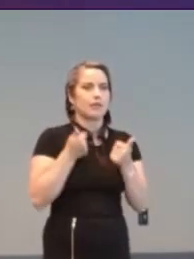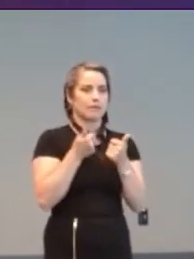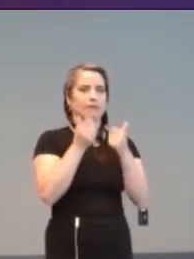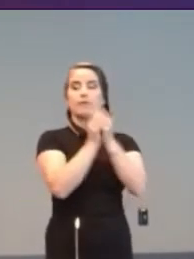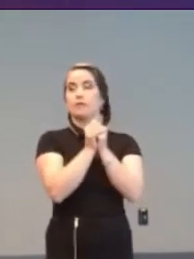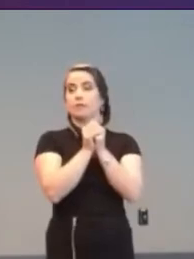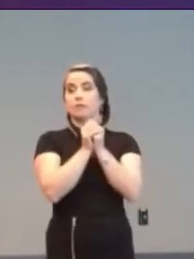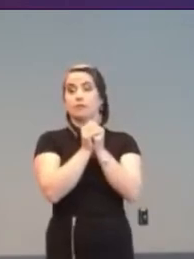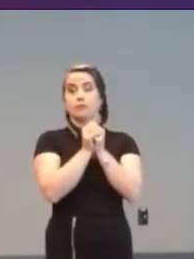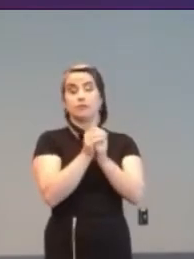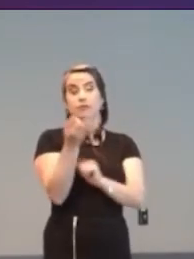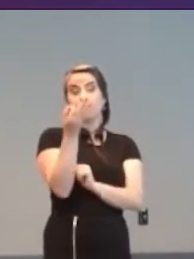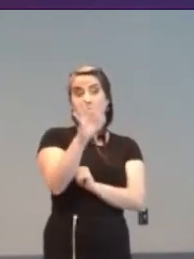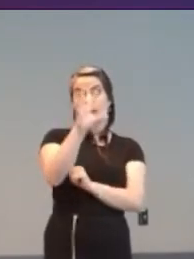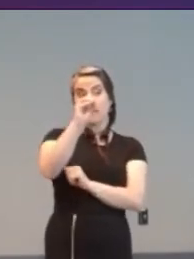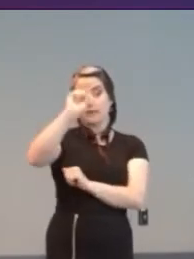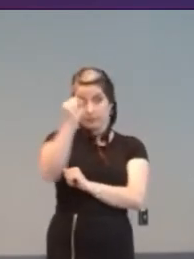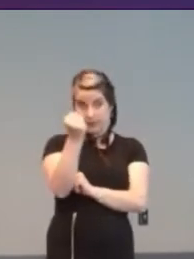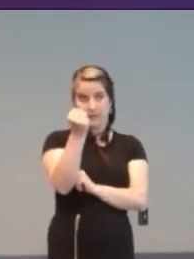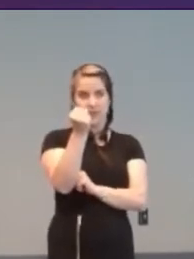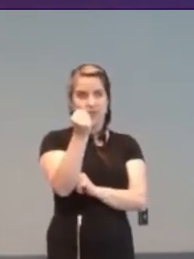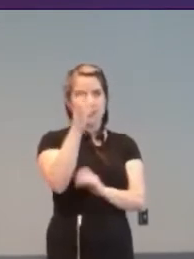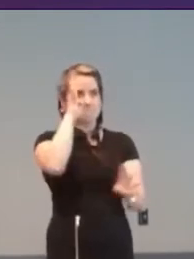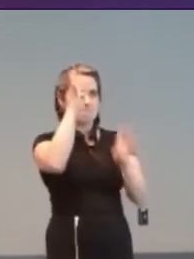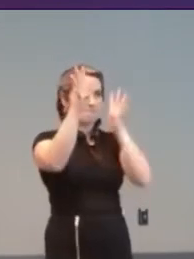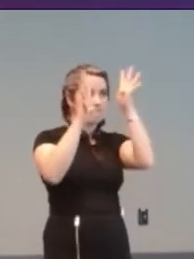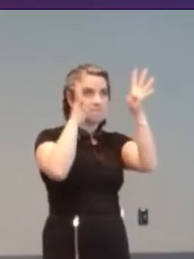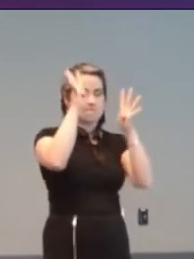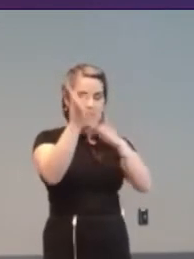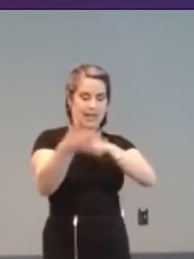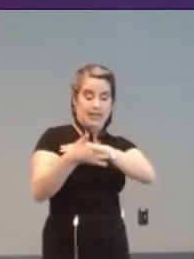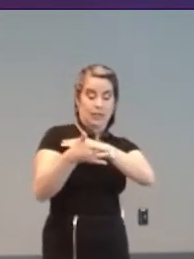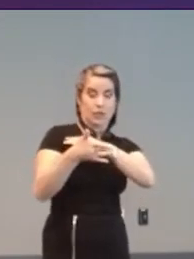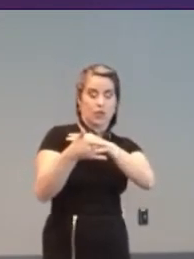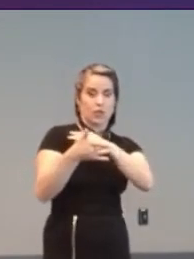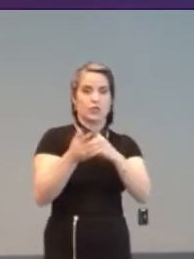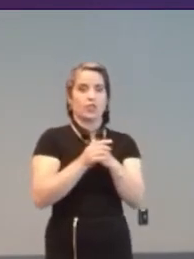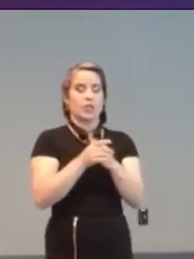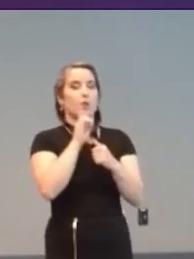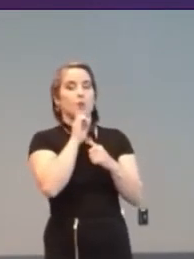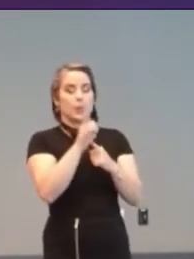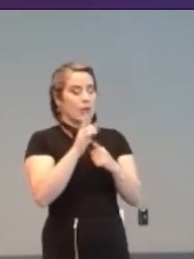Throughout the 1950s innovation in Assistive Technology was rekindled. Such as: